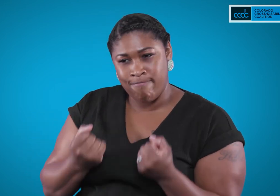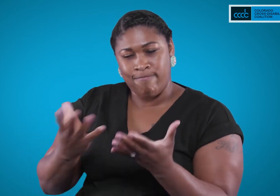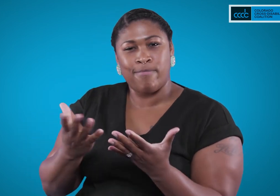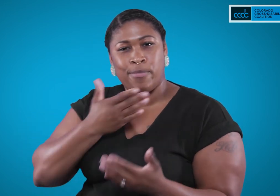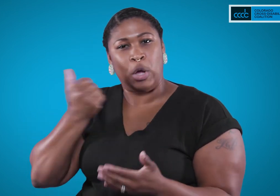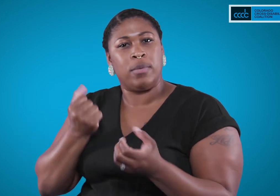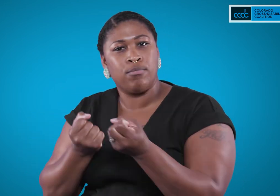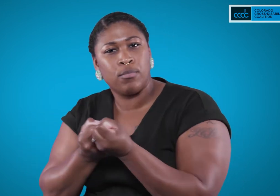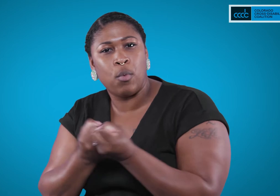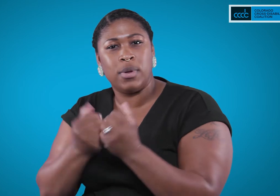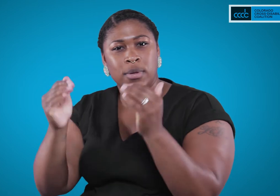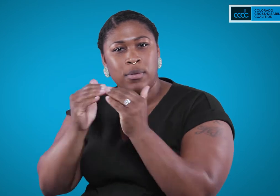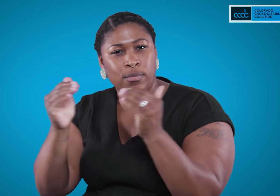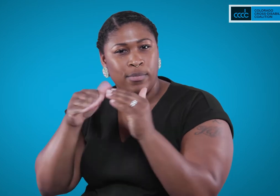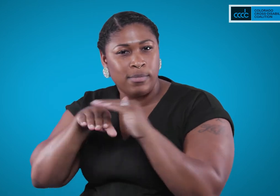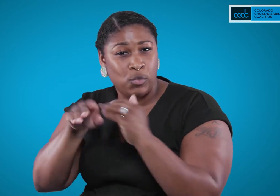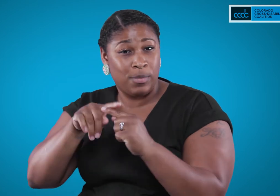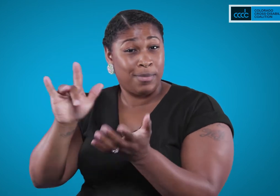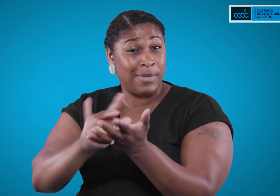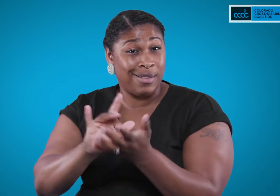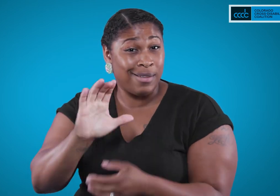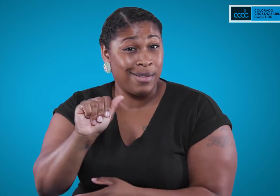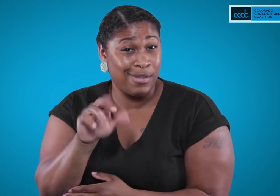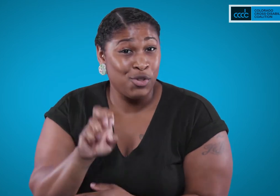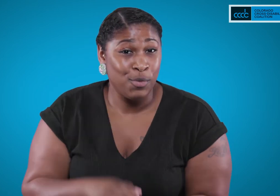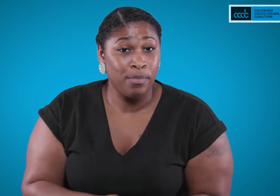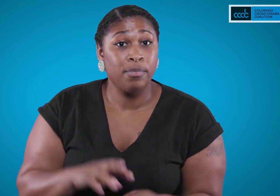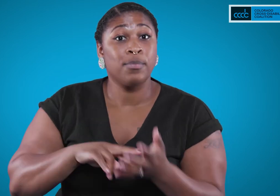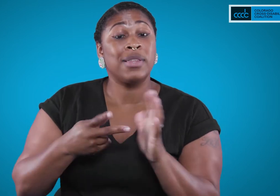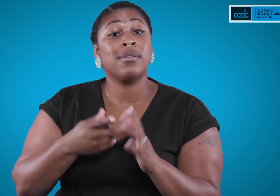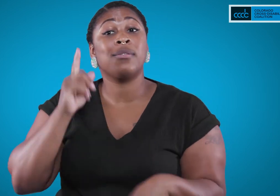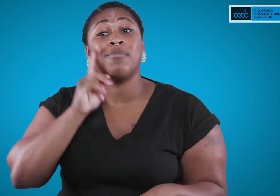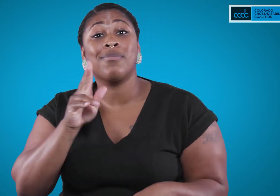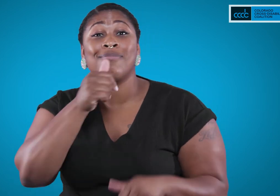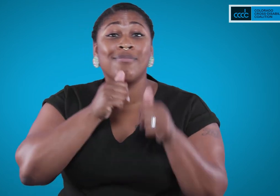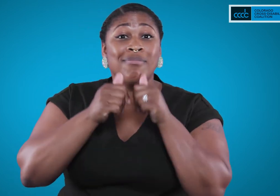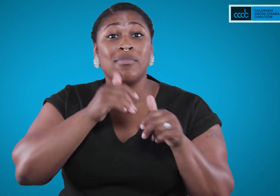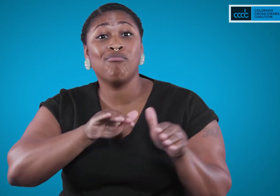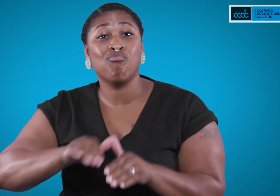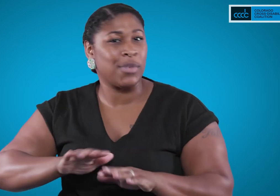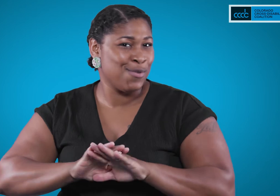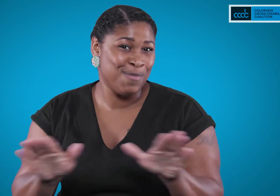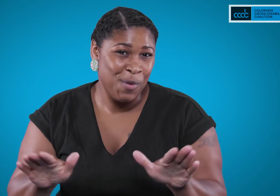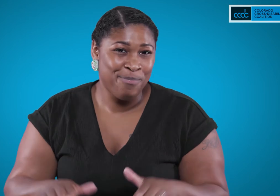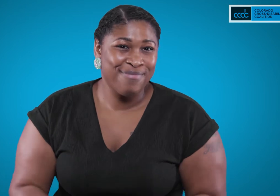and to provide equitable access to medical care so we are not left in silence.